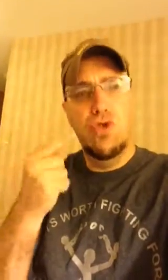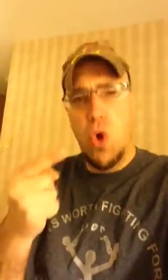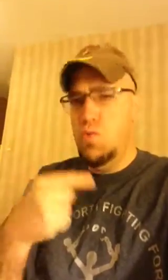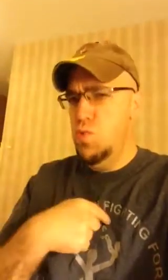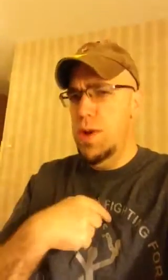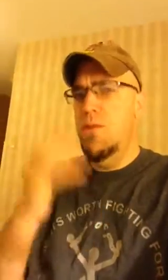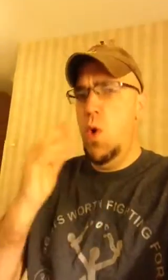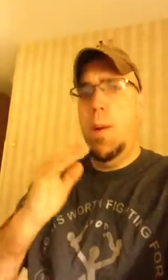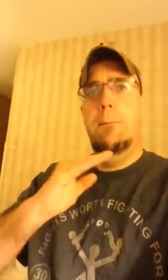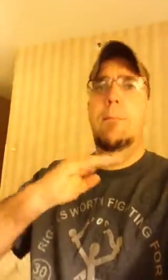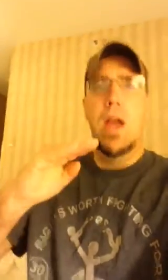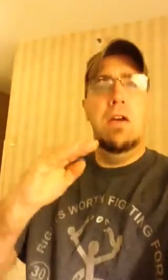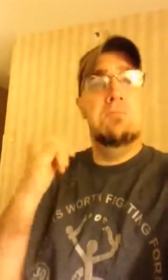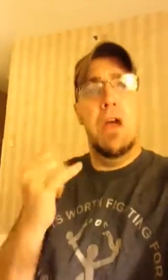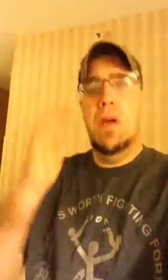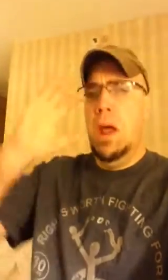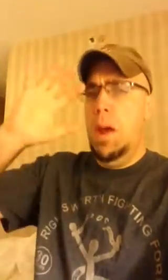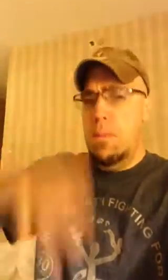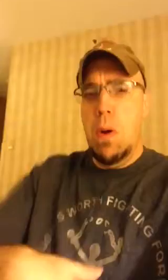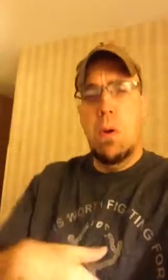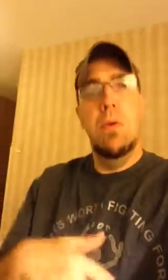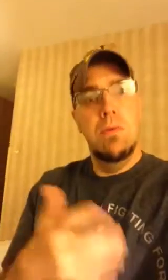In the way, ADAPT said that they faced barriers and they broke them down.